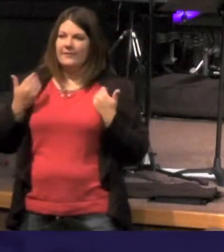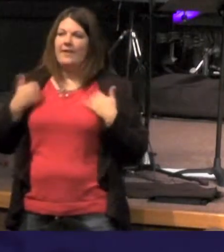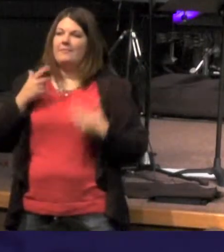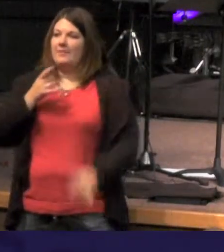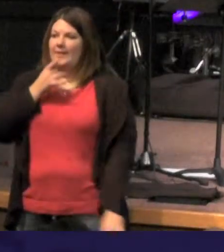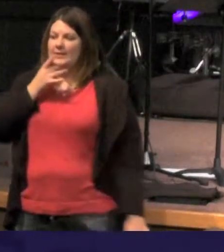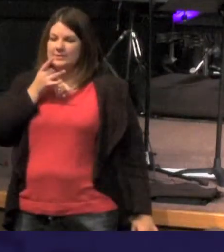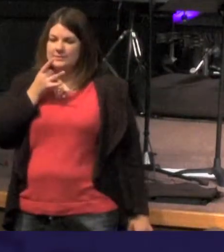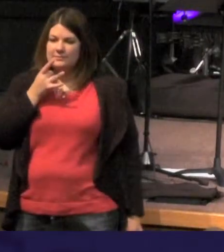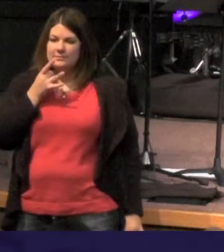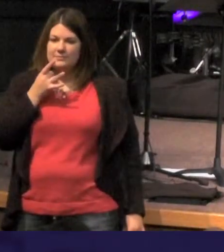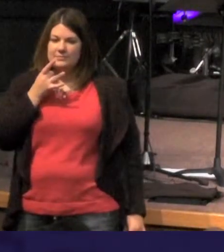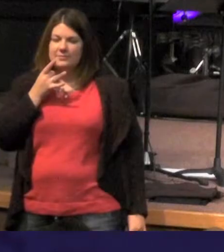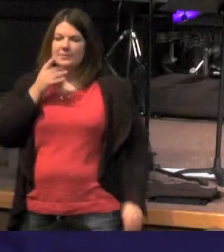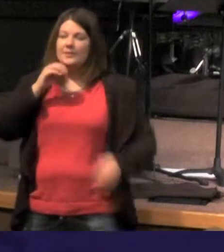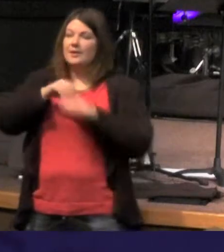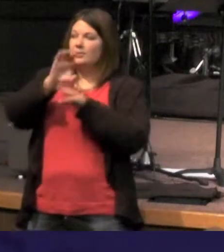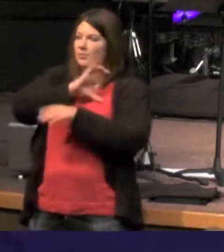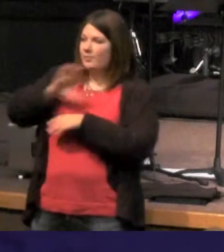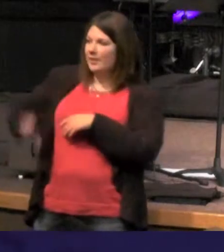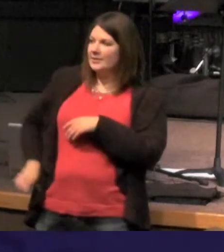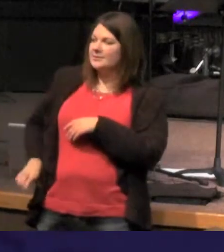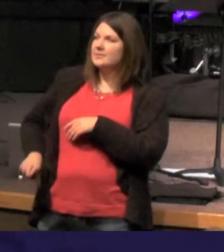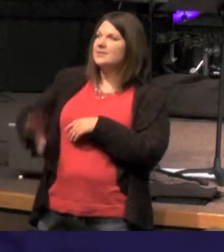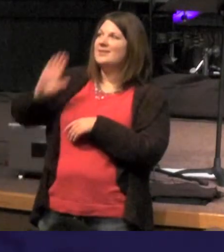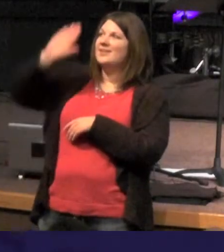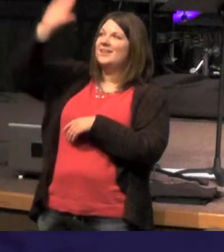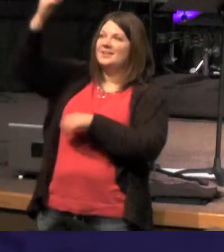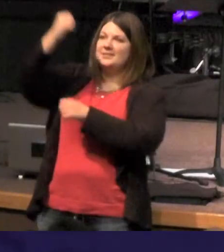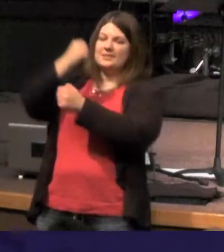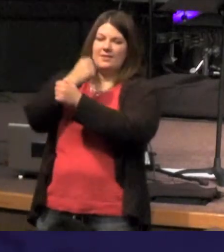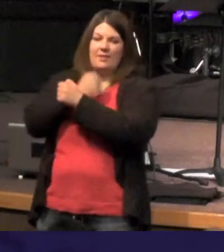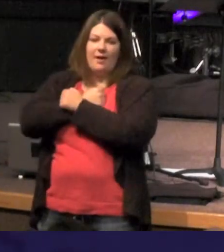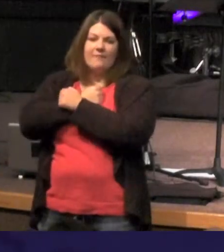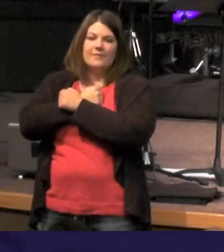in Christ the love of God comes shining through